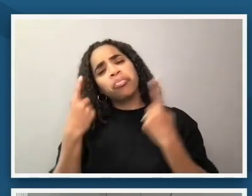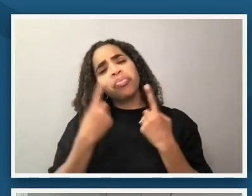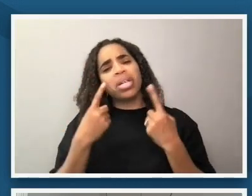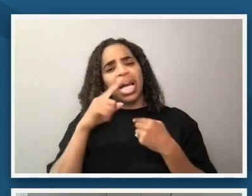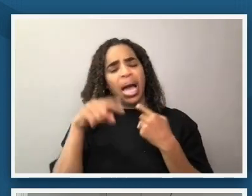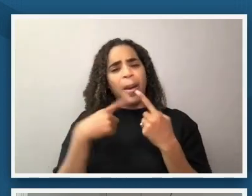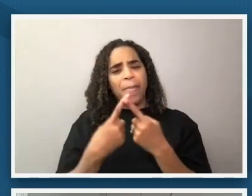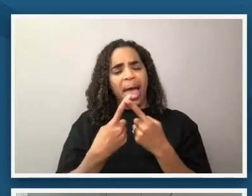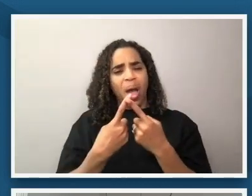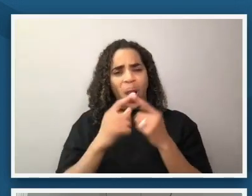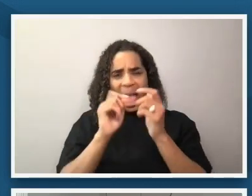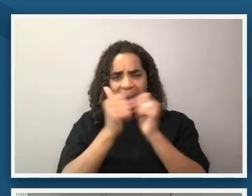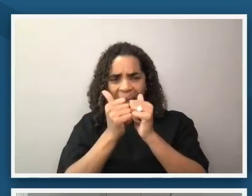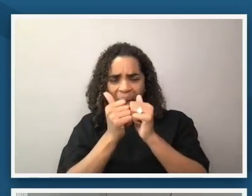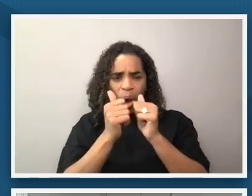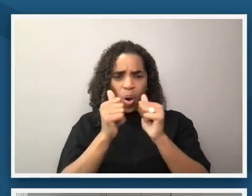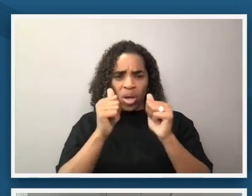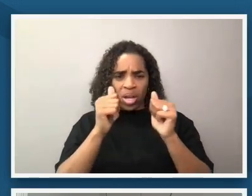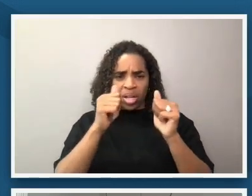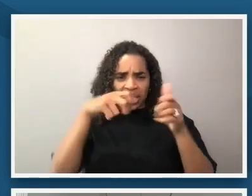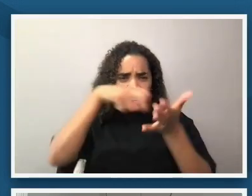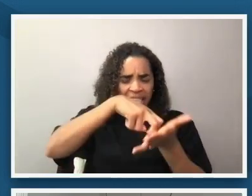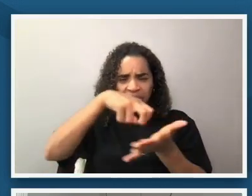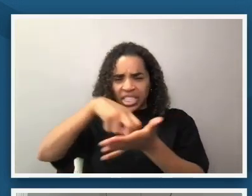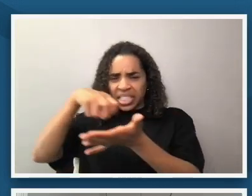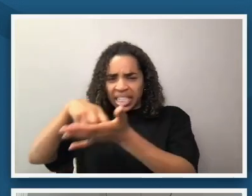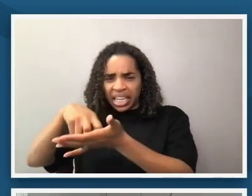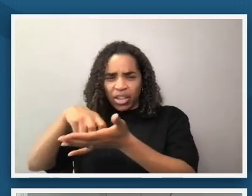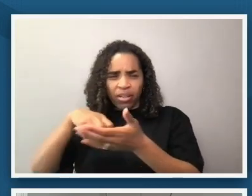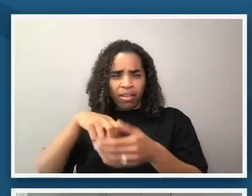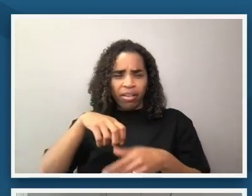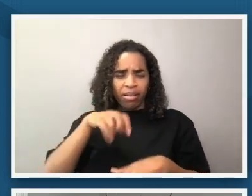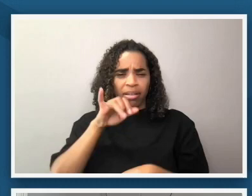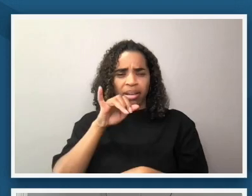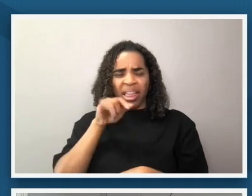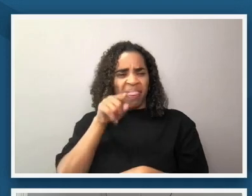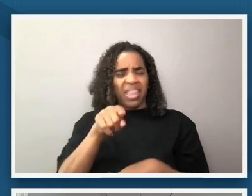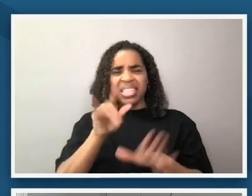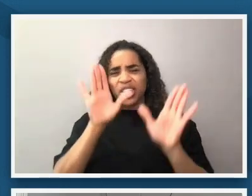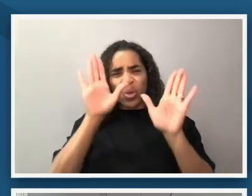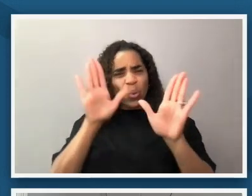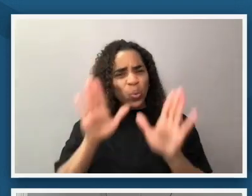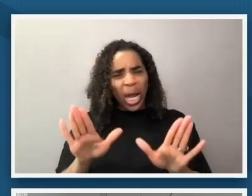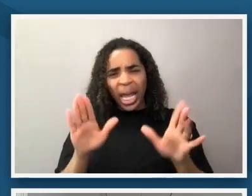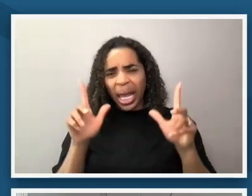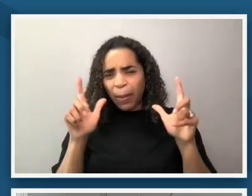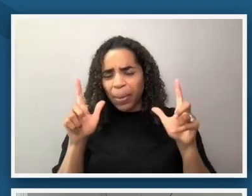and thinking about what